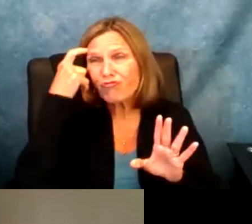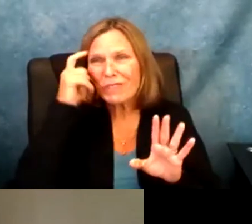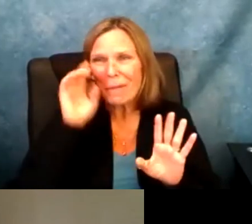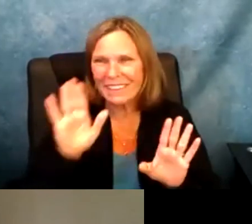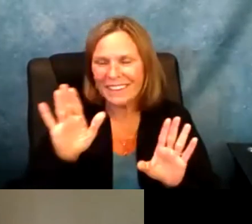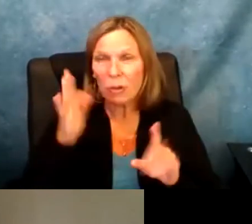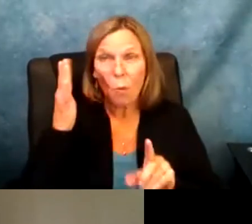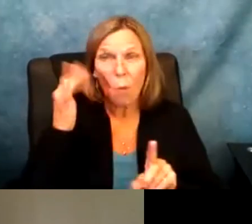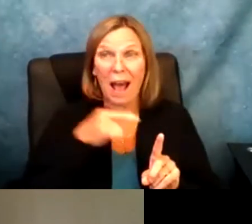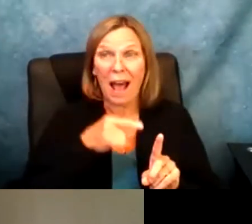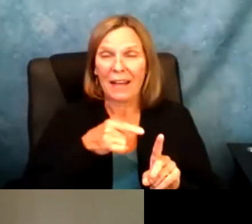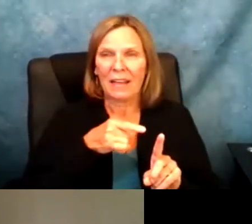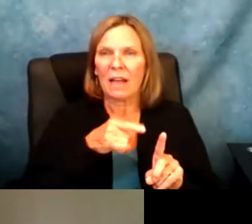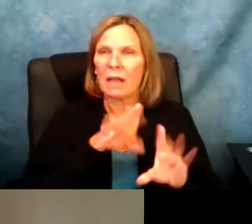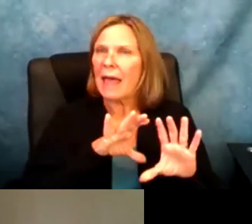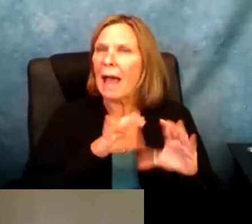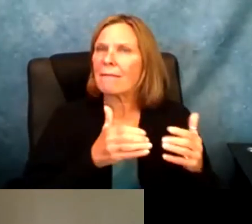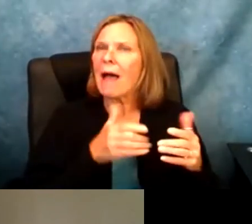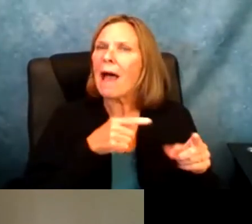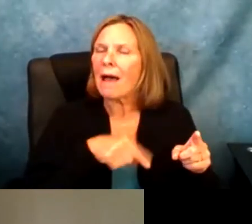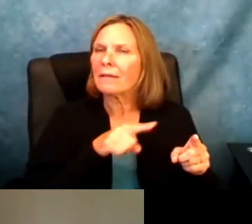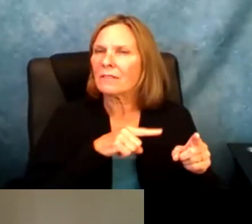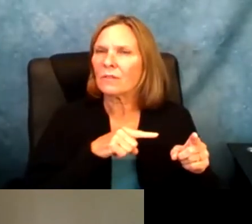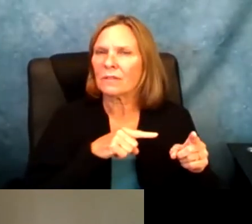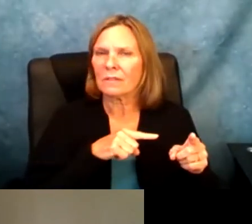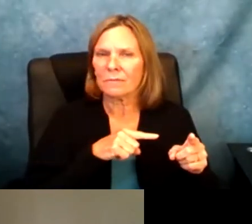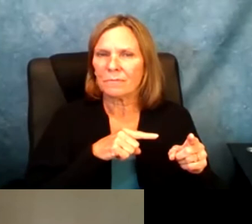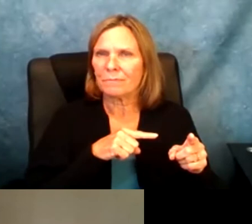my middle school experience wasn't socially